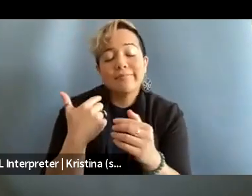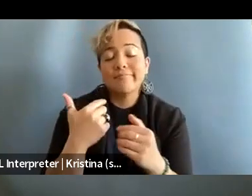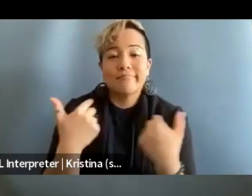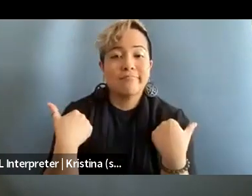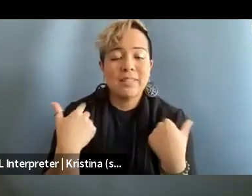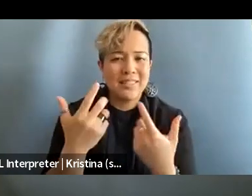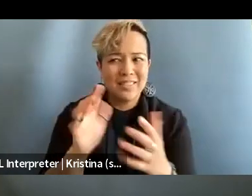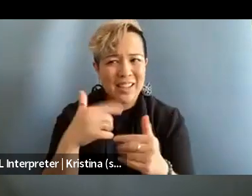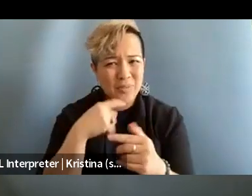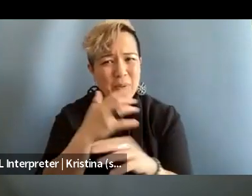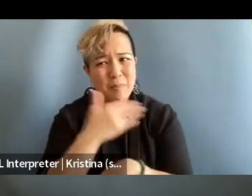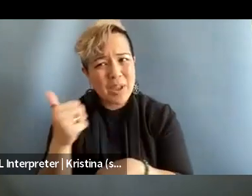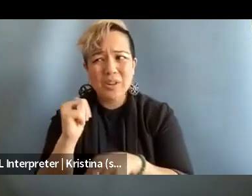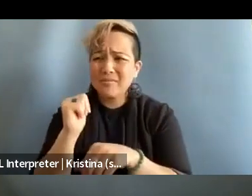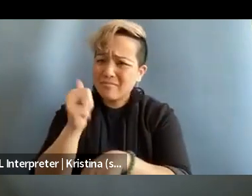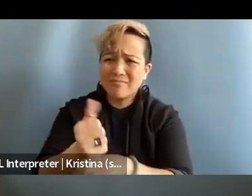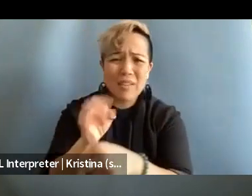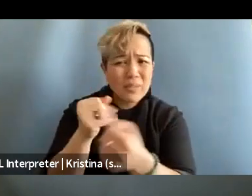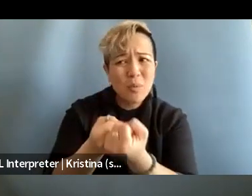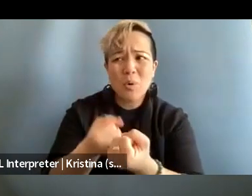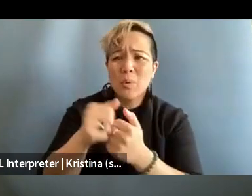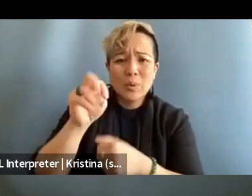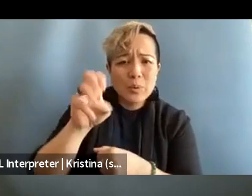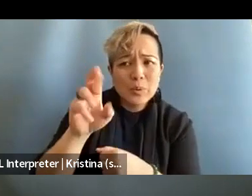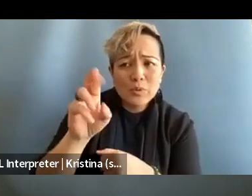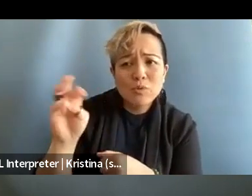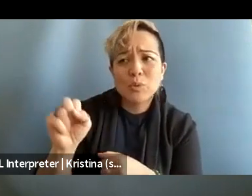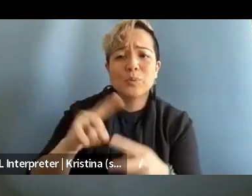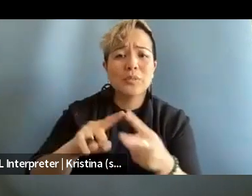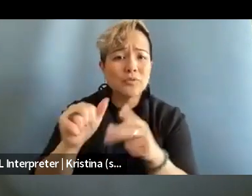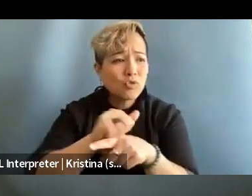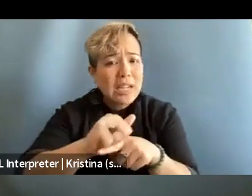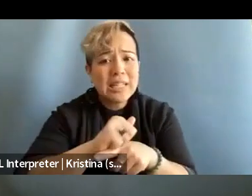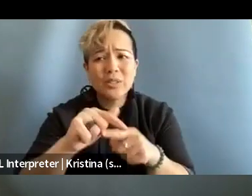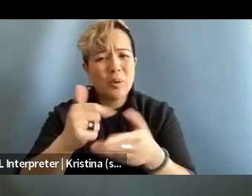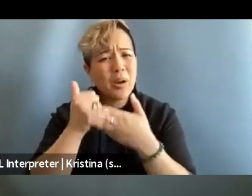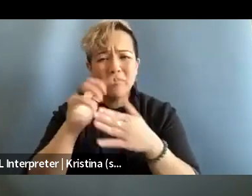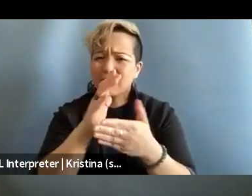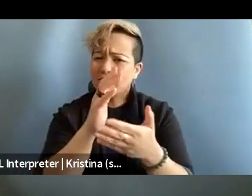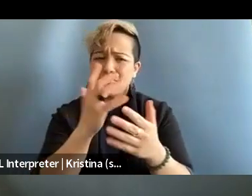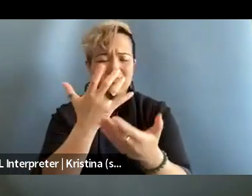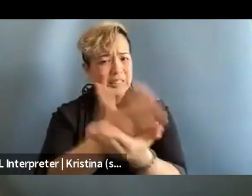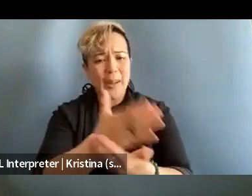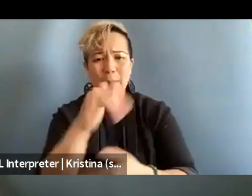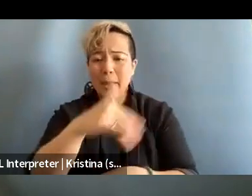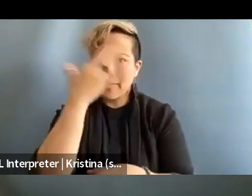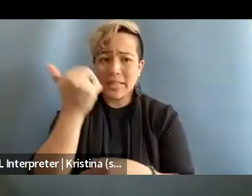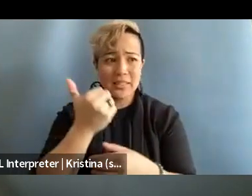of support within newsrooms trainings to kind of combat that. Because being offline is not always an option